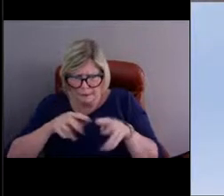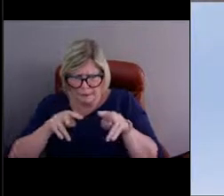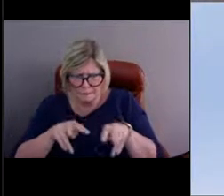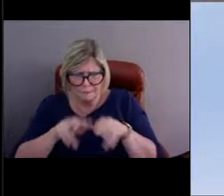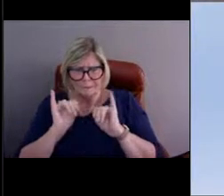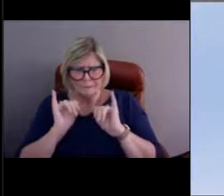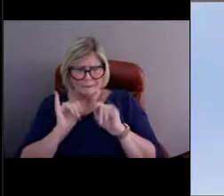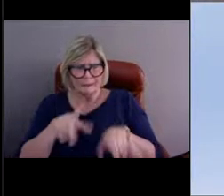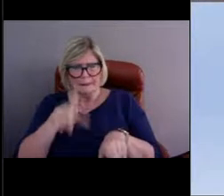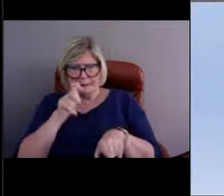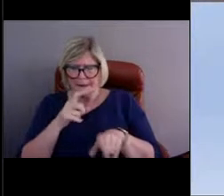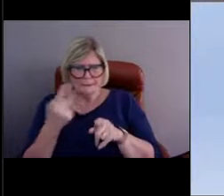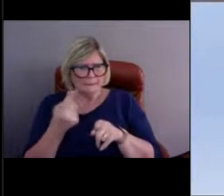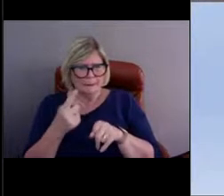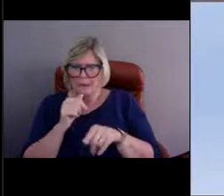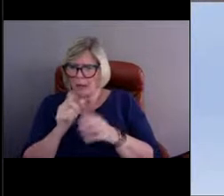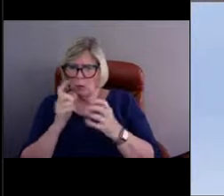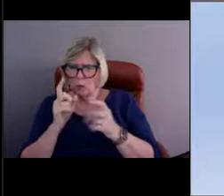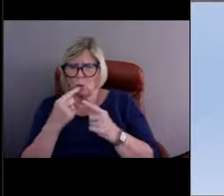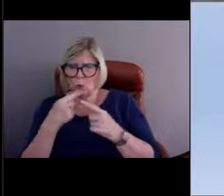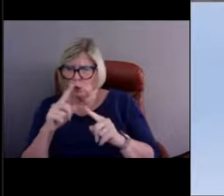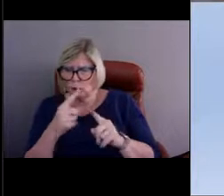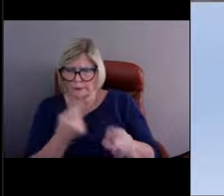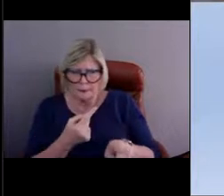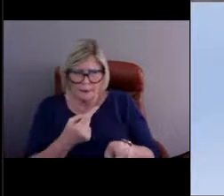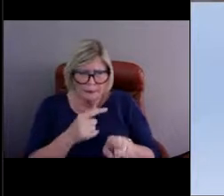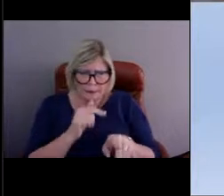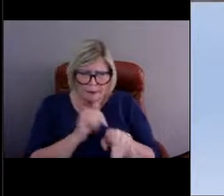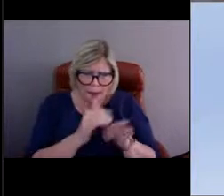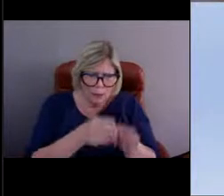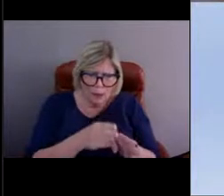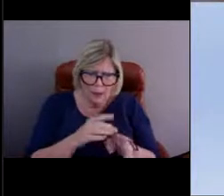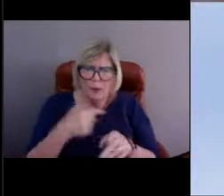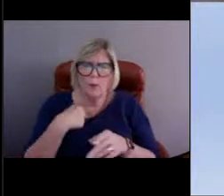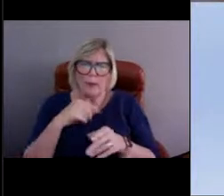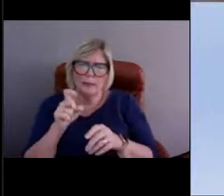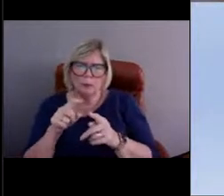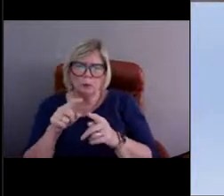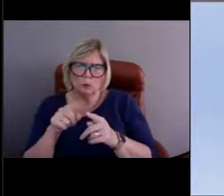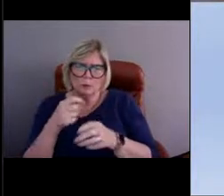or maybe we want it to work a little bit better. We can change those drawings to make edits.